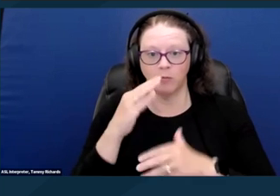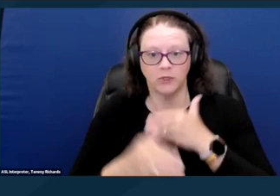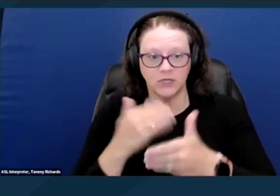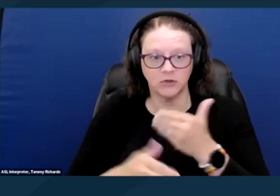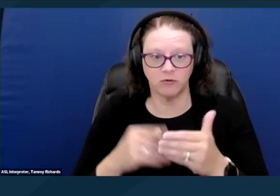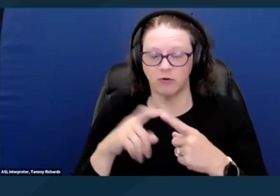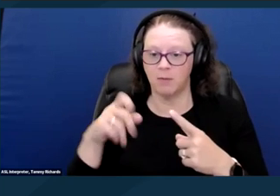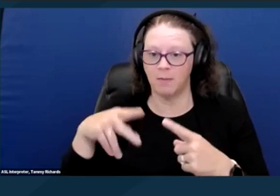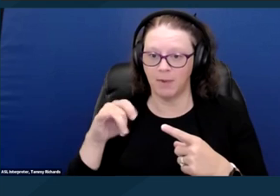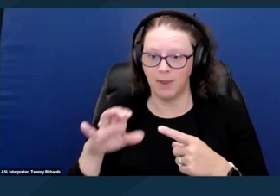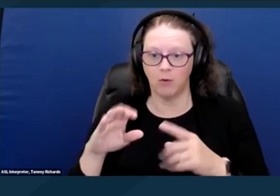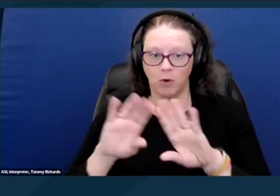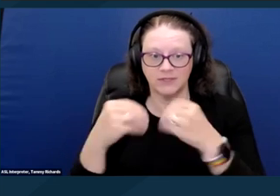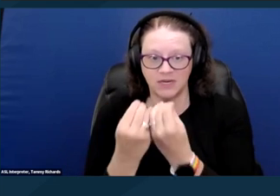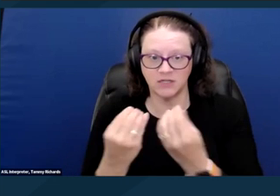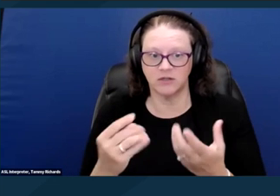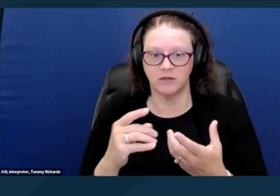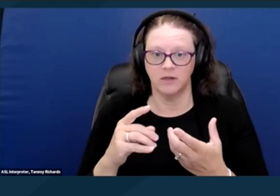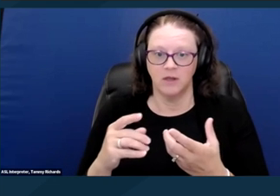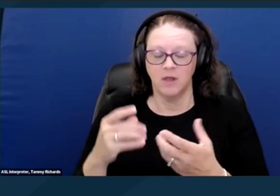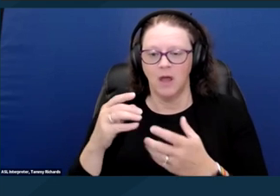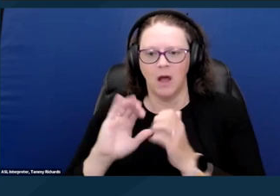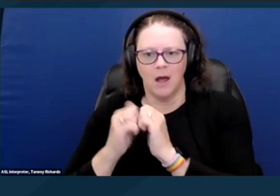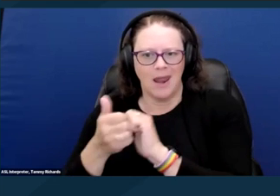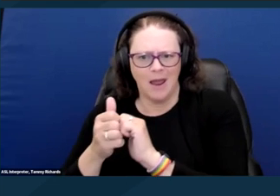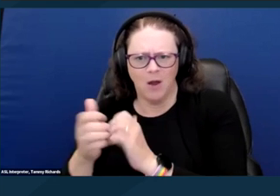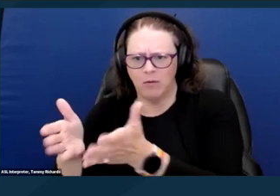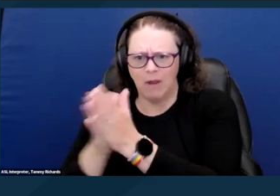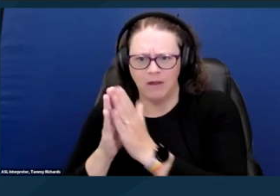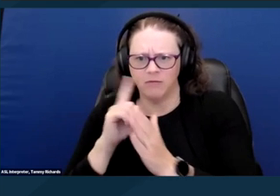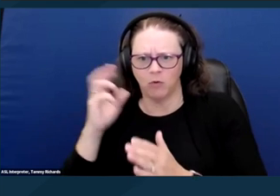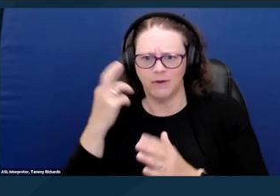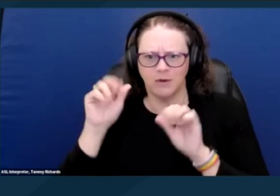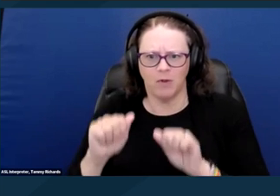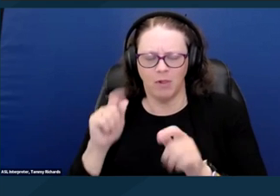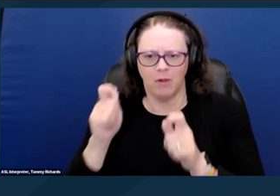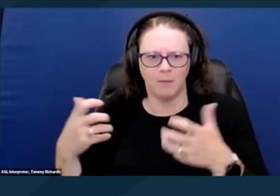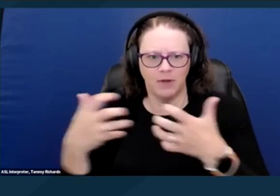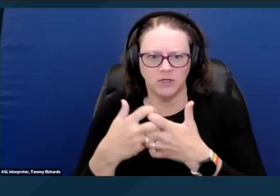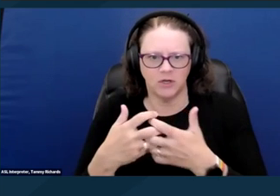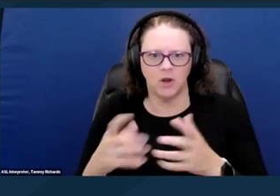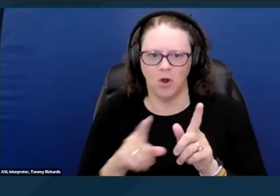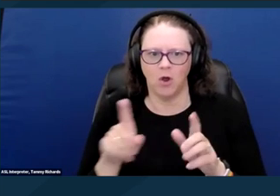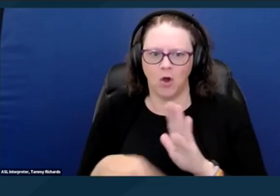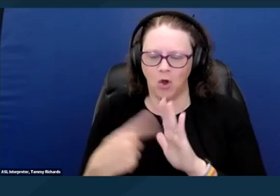information about them is not always easy to find, nor are they consistently followed. Which brings me to the third point,